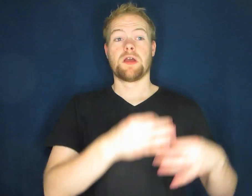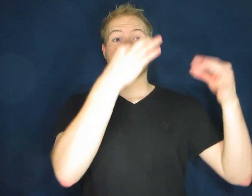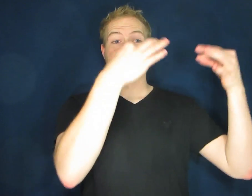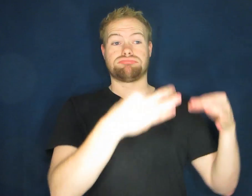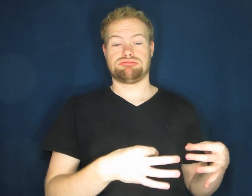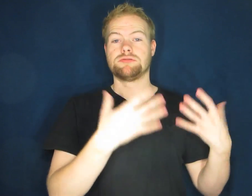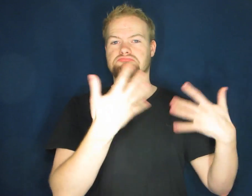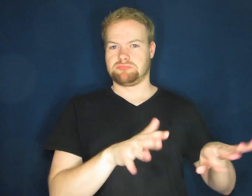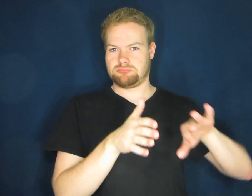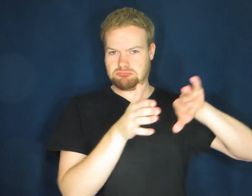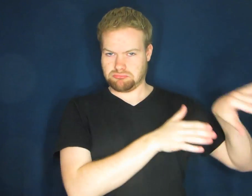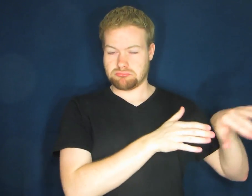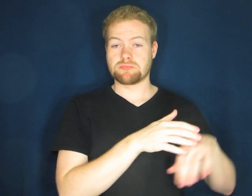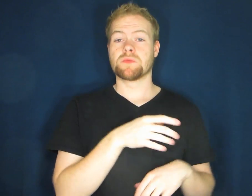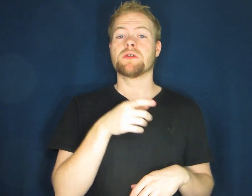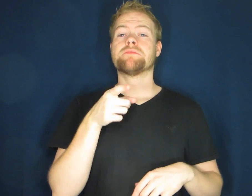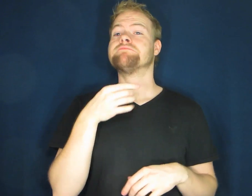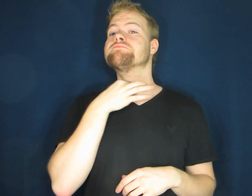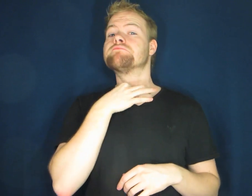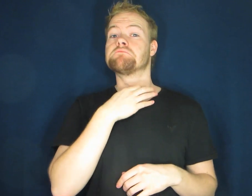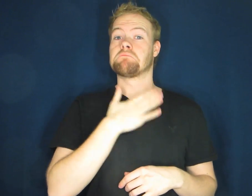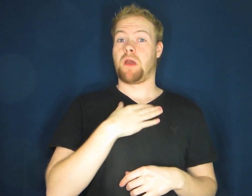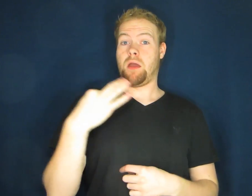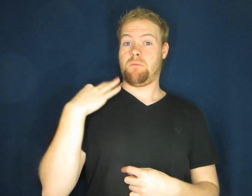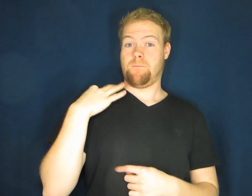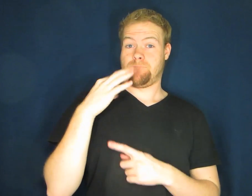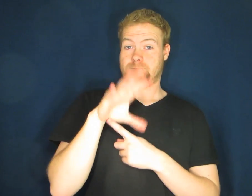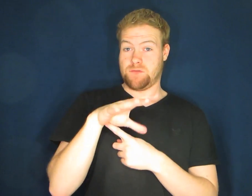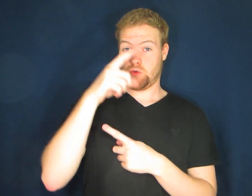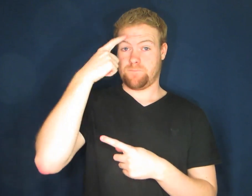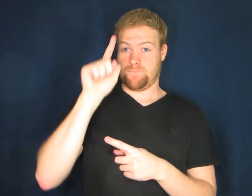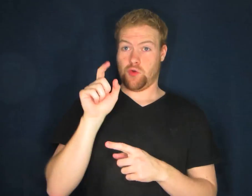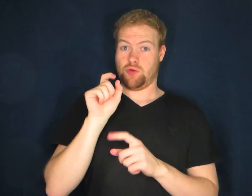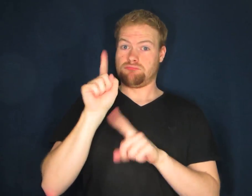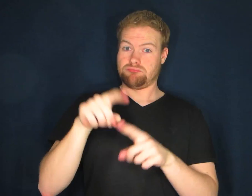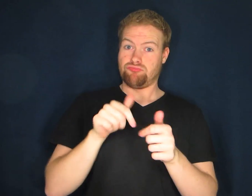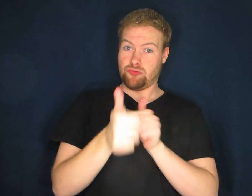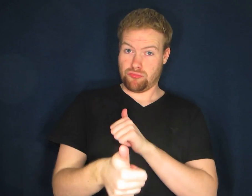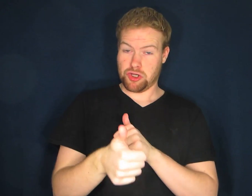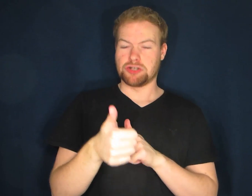Explaining is done, out of the way. If you're curious about my application video for going to Frontrunners,